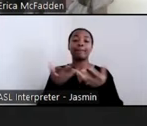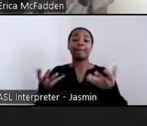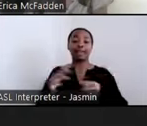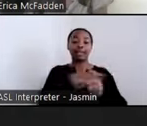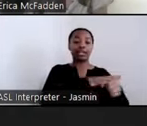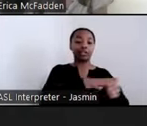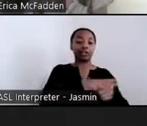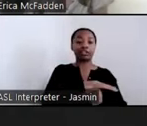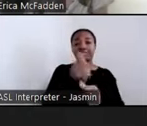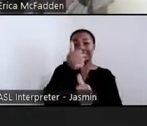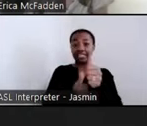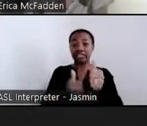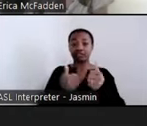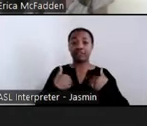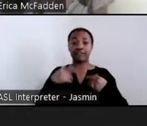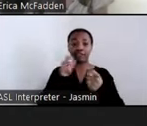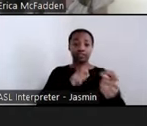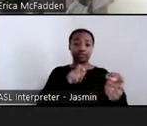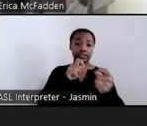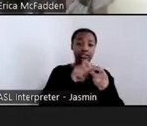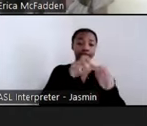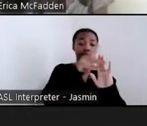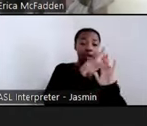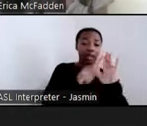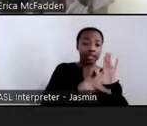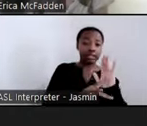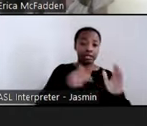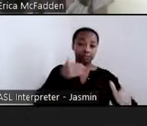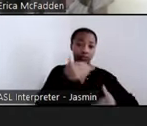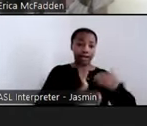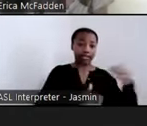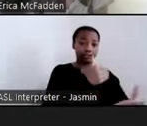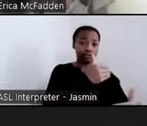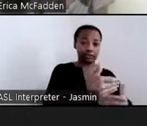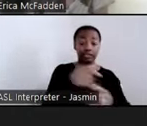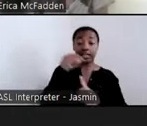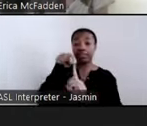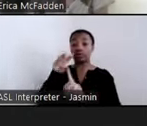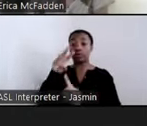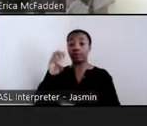practices. Within the webinar, we will be approaching community inclusion from the